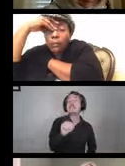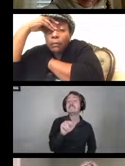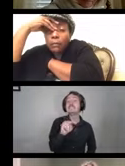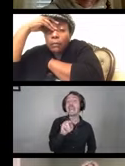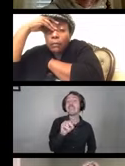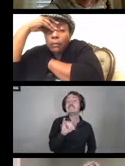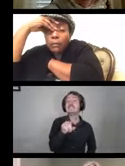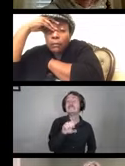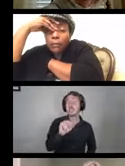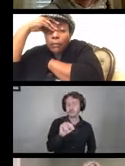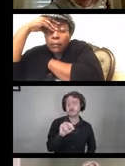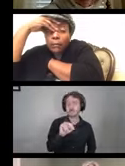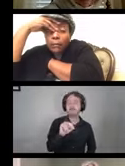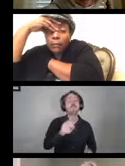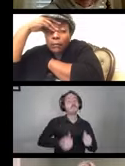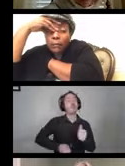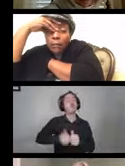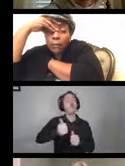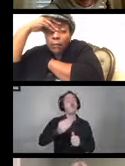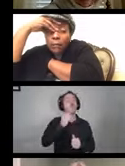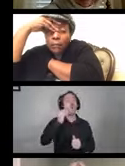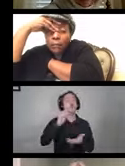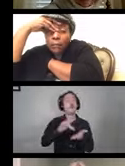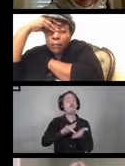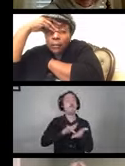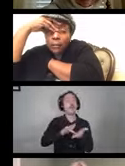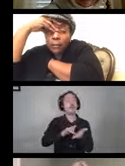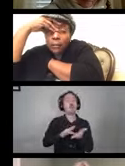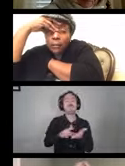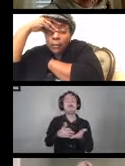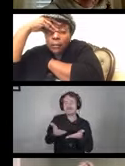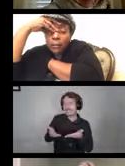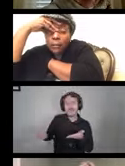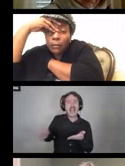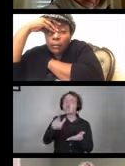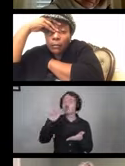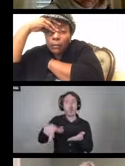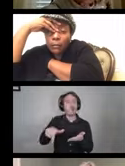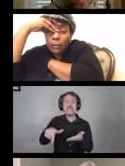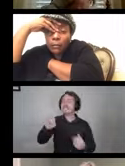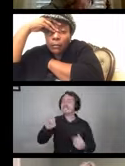Most home medical devices do not require sterilization, but they need to be cleaned and disinfected.